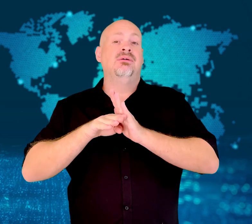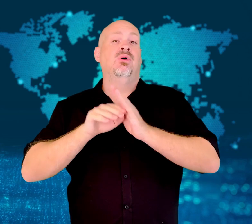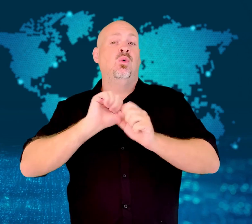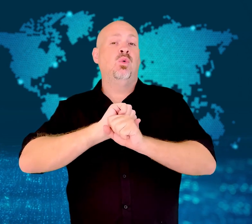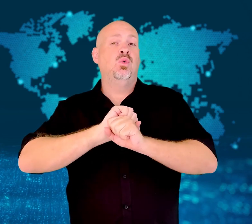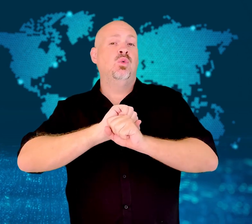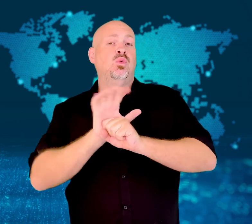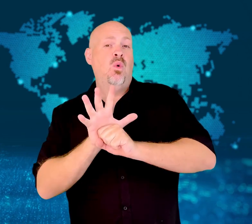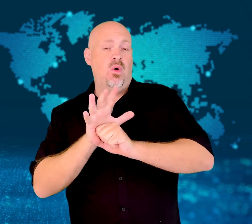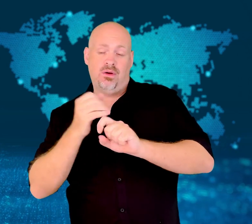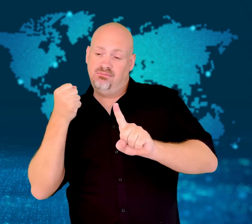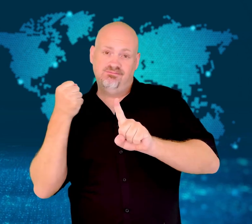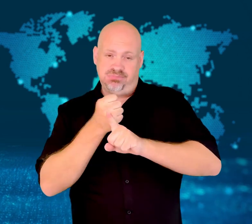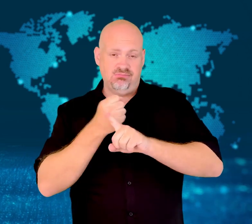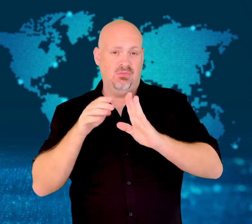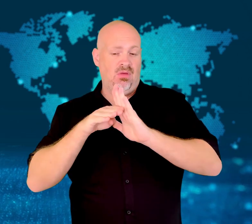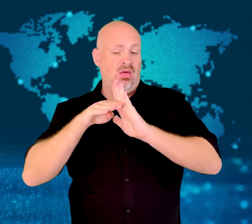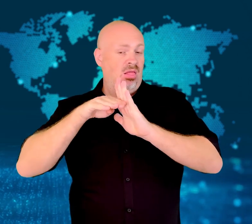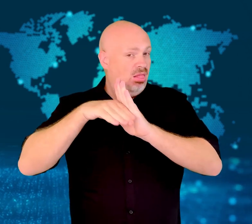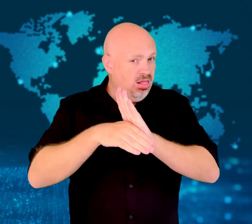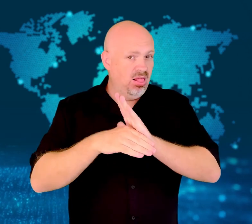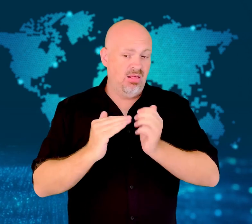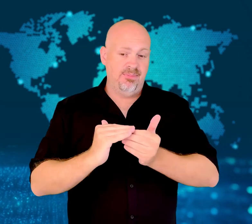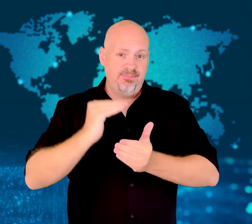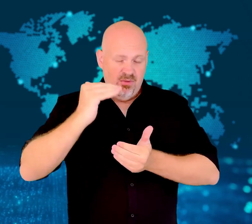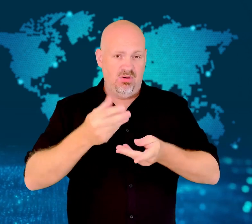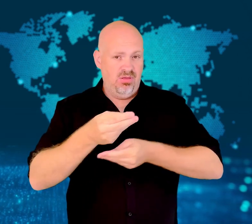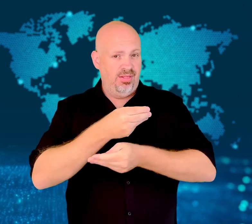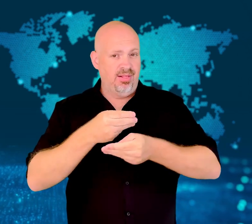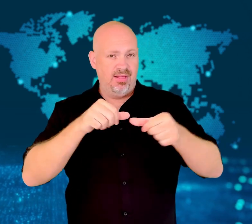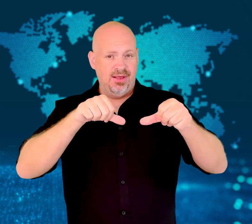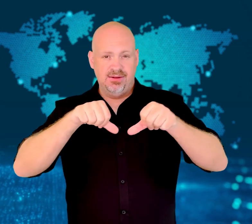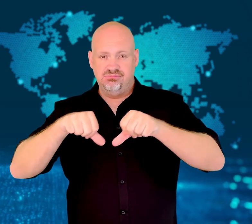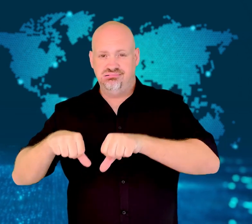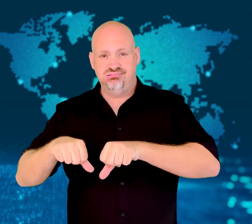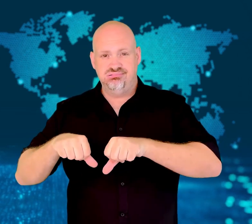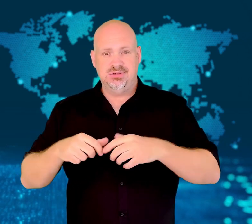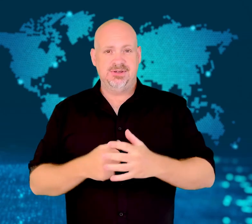and the COVID-19 pandemic did further damage.